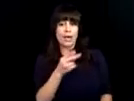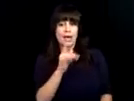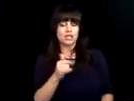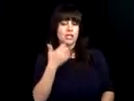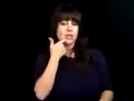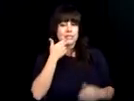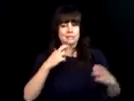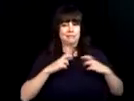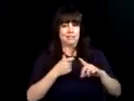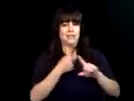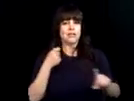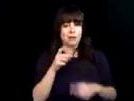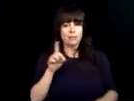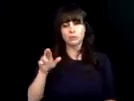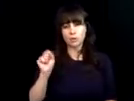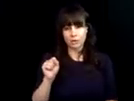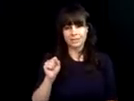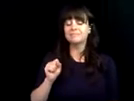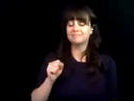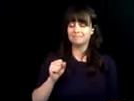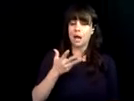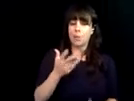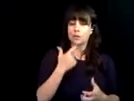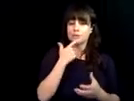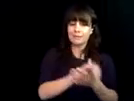Paige berry, former deaf/blind specialist and honored to have been a